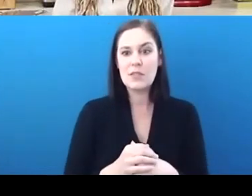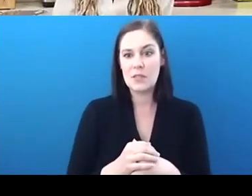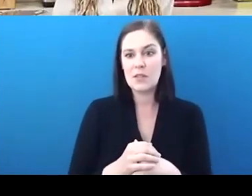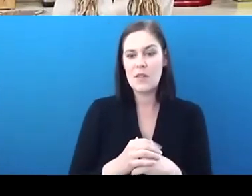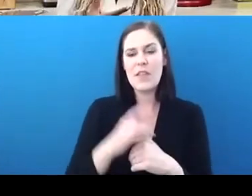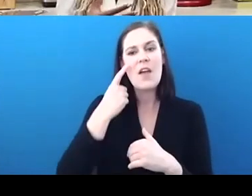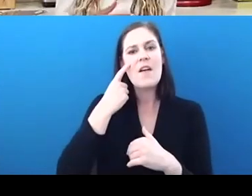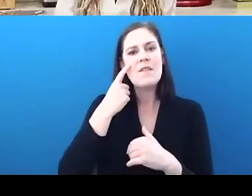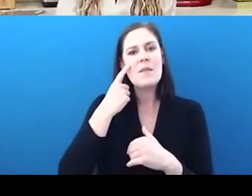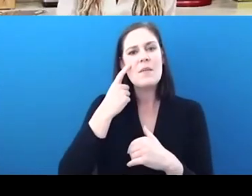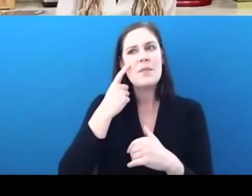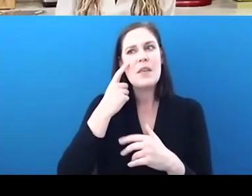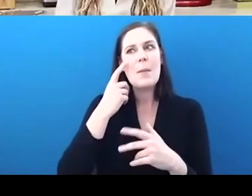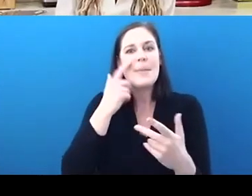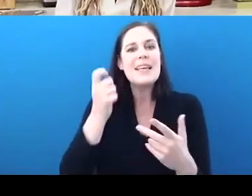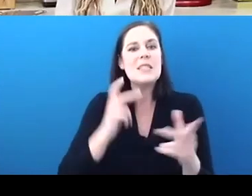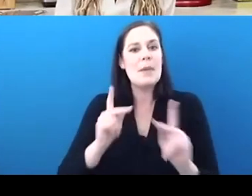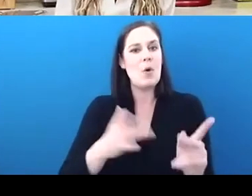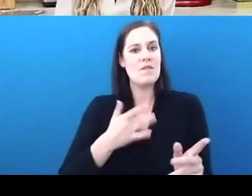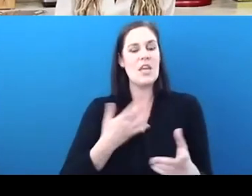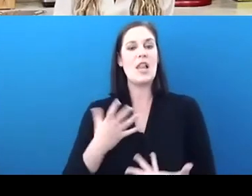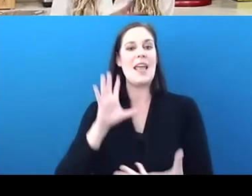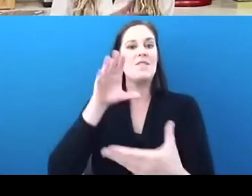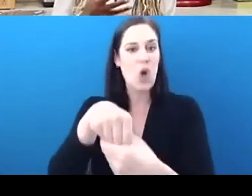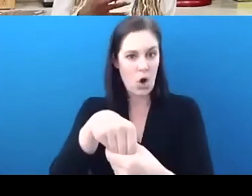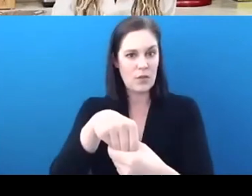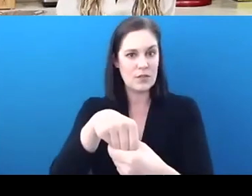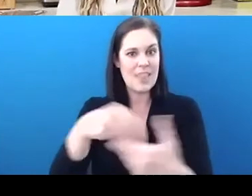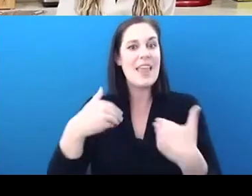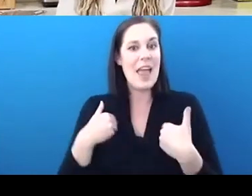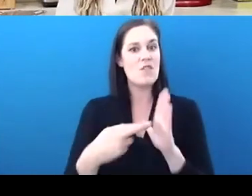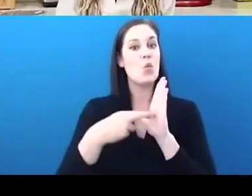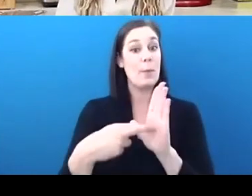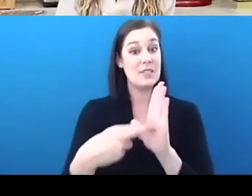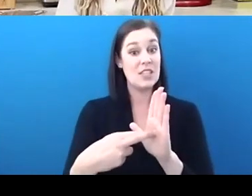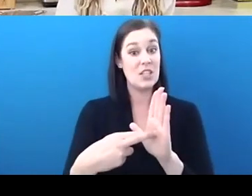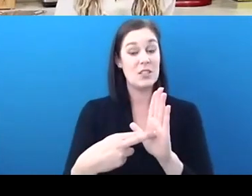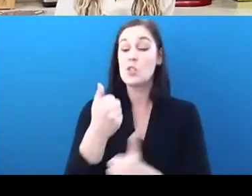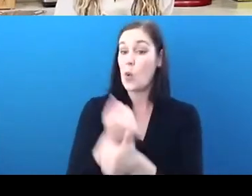they feel belonged, that they have representation, and again everyone on the panel today, we have